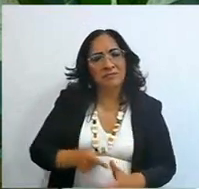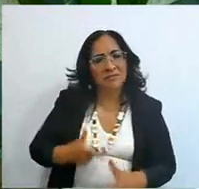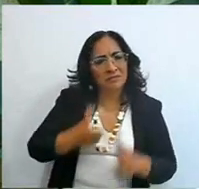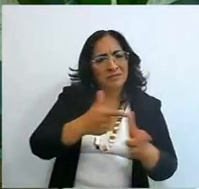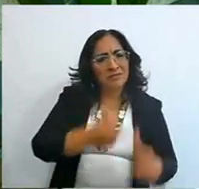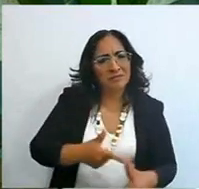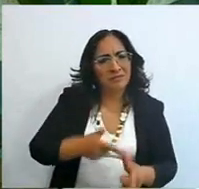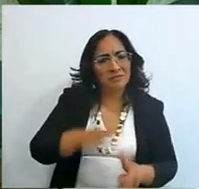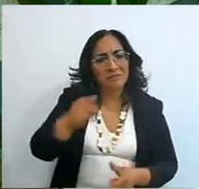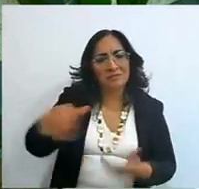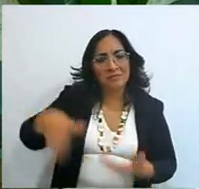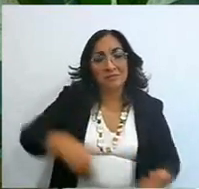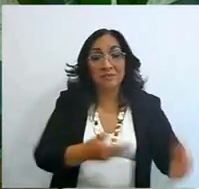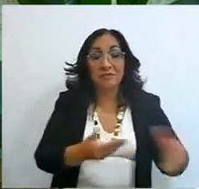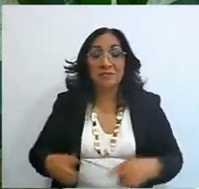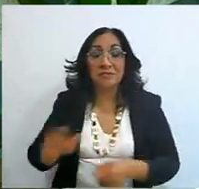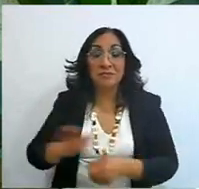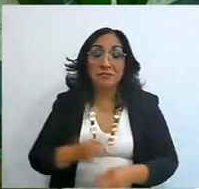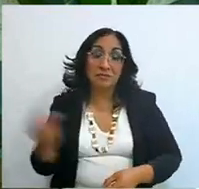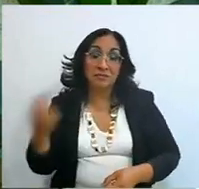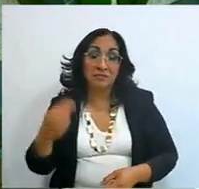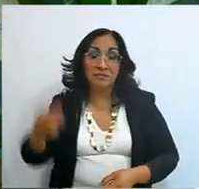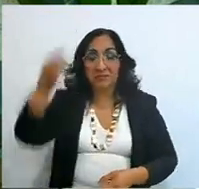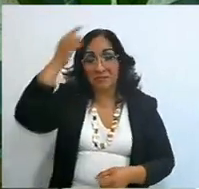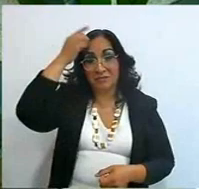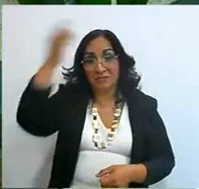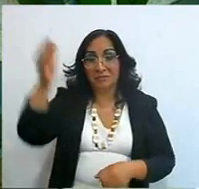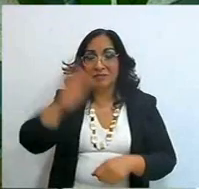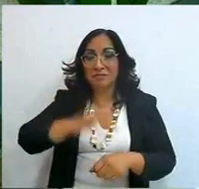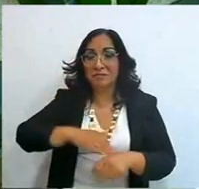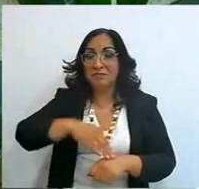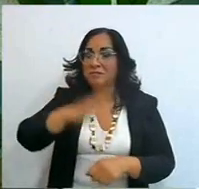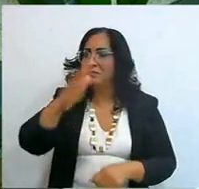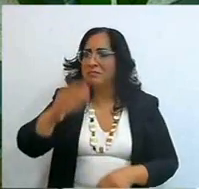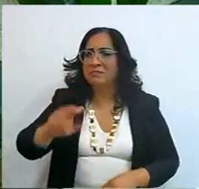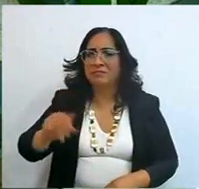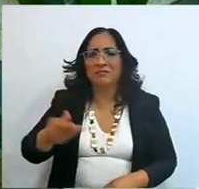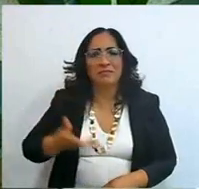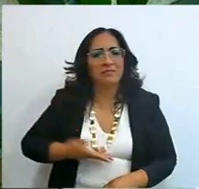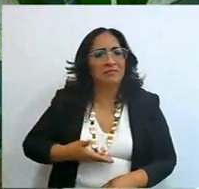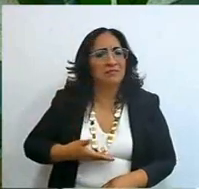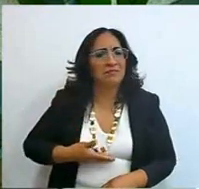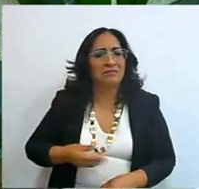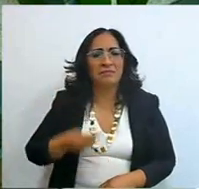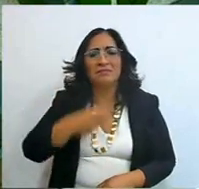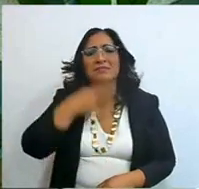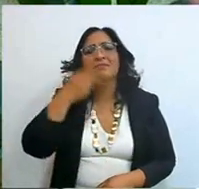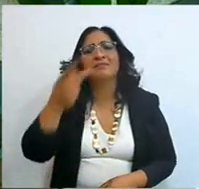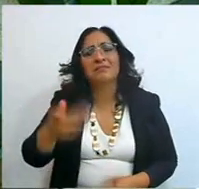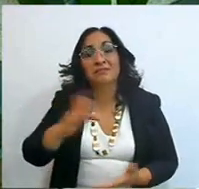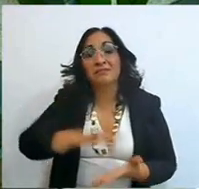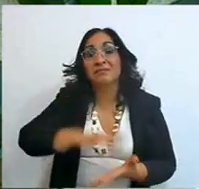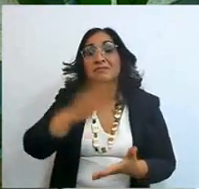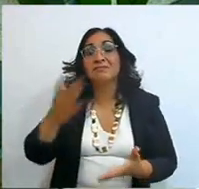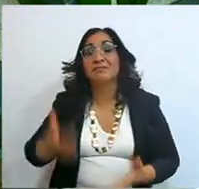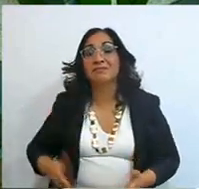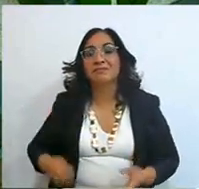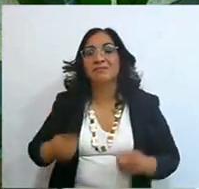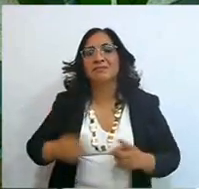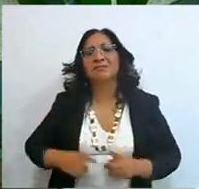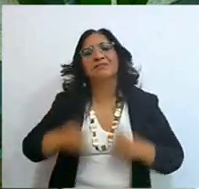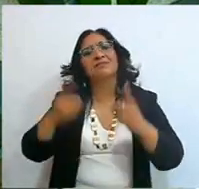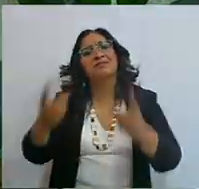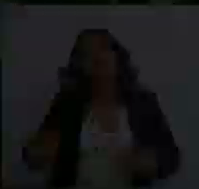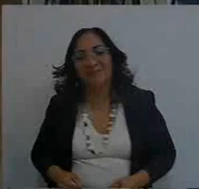and for that Lord and more, I have no words to thank you, I invite you to praise the Lord...